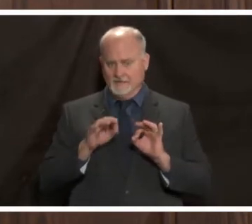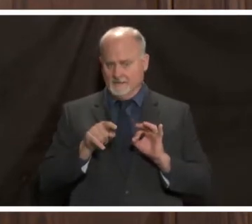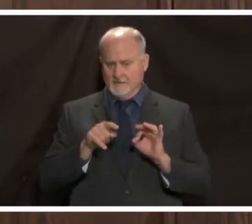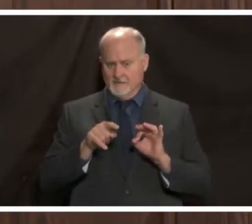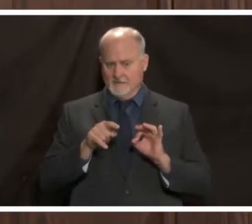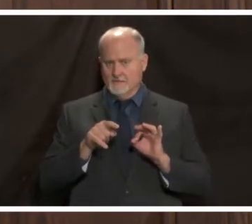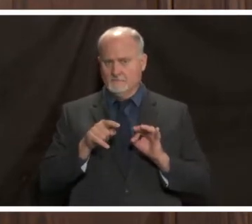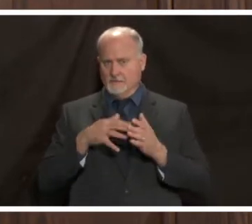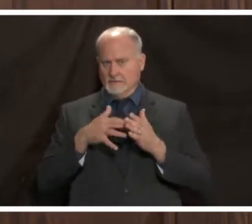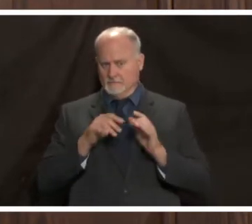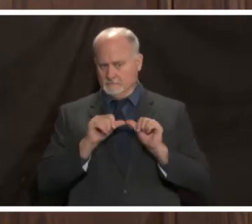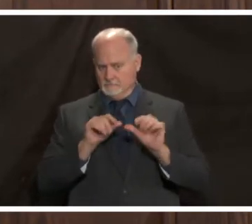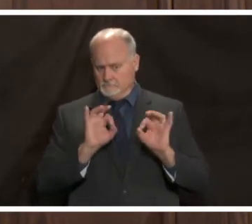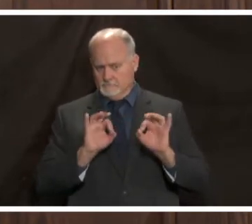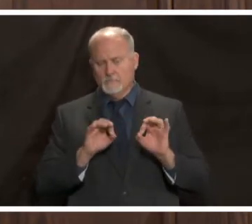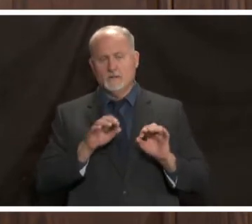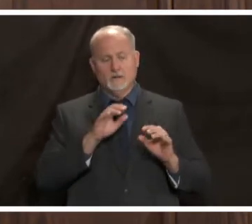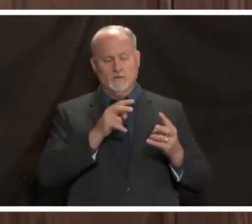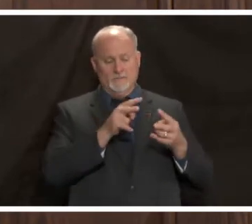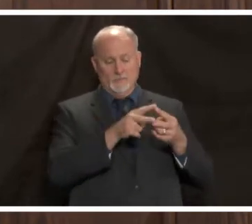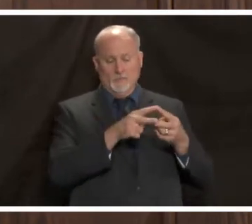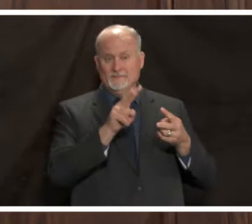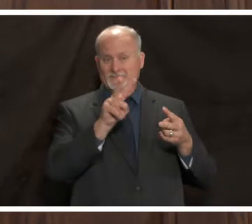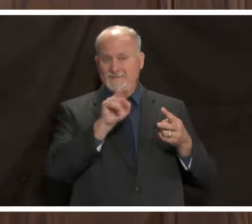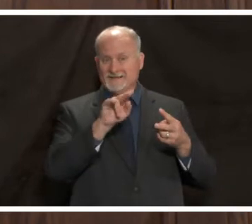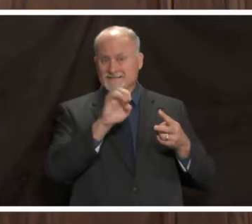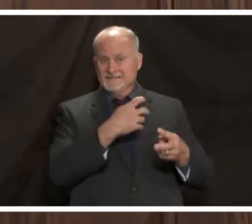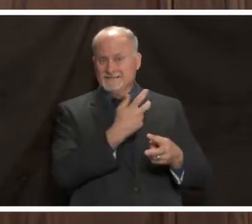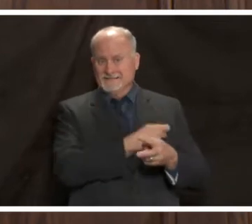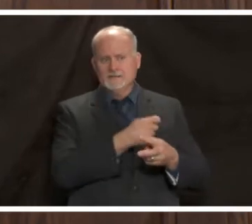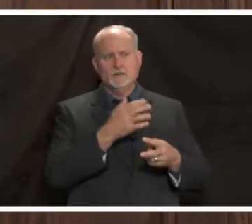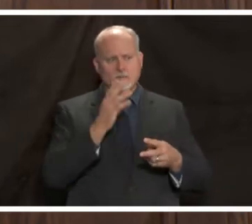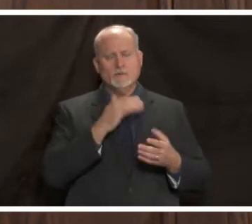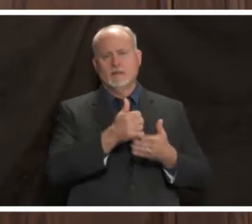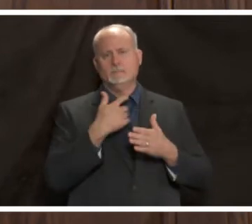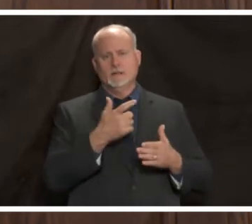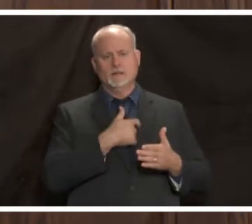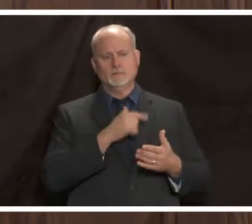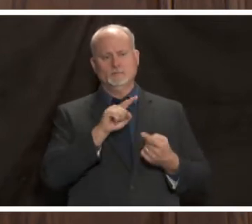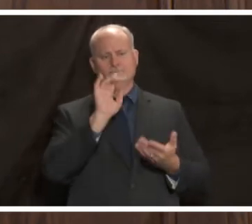these vaccines will not only be helpful to us in curbing the epidemic we can start to